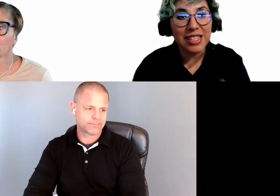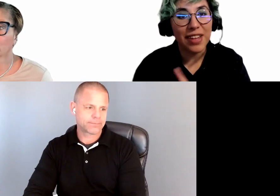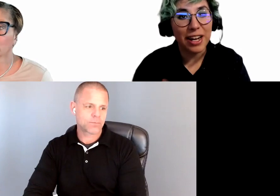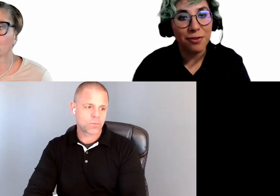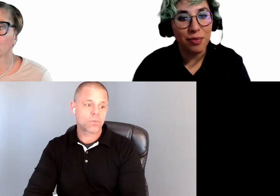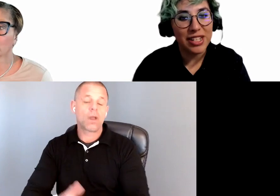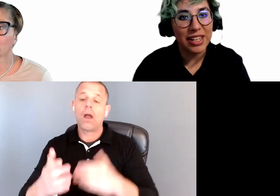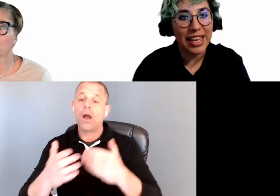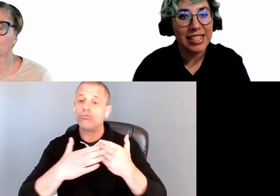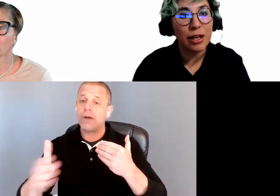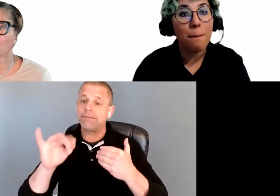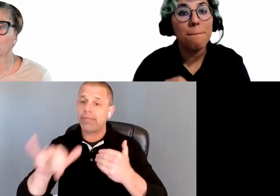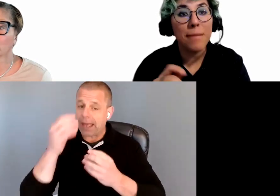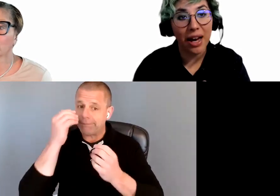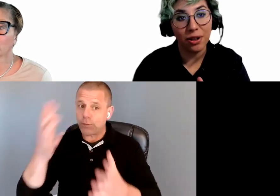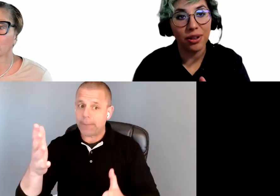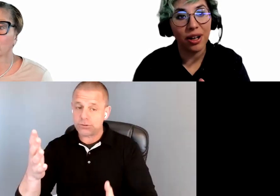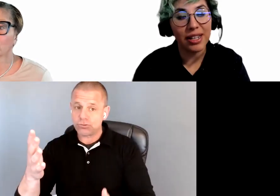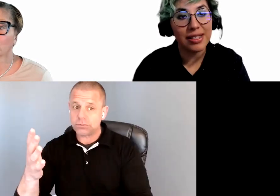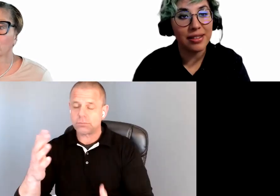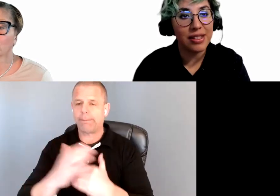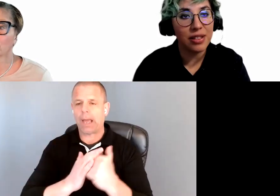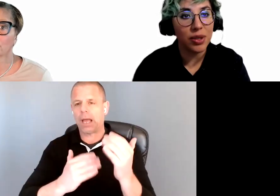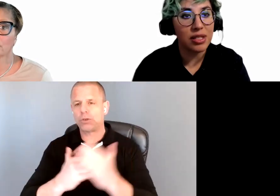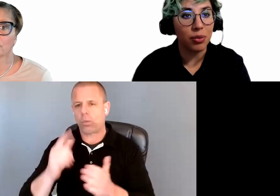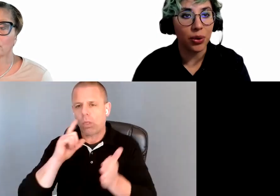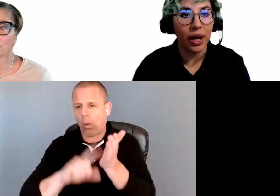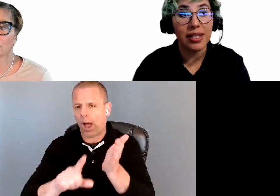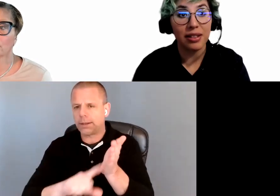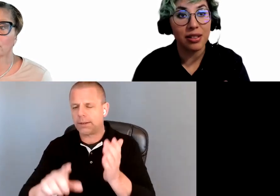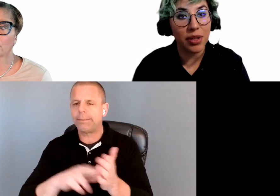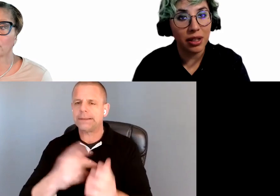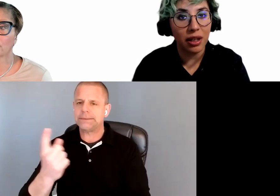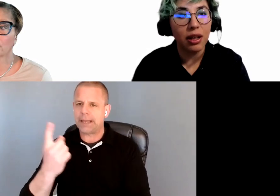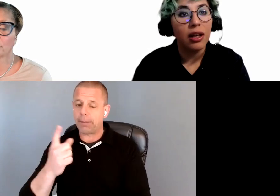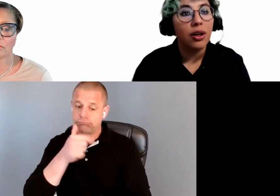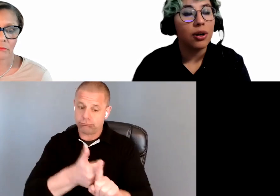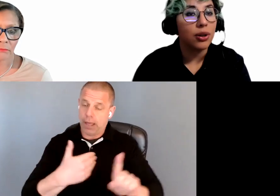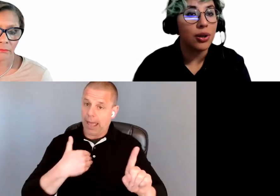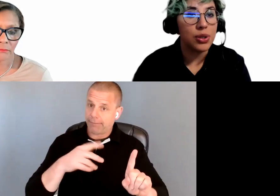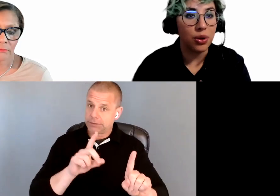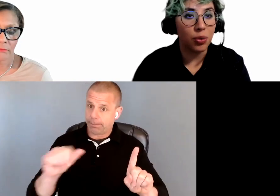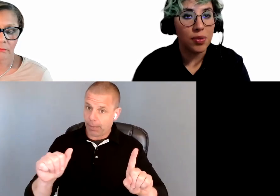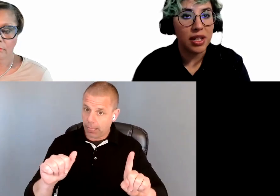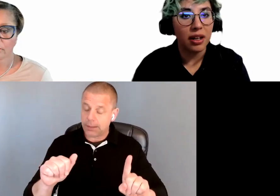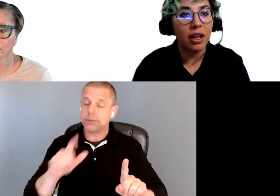of that information is manual audits. This is when someone who has a disability goes to your website